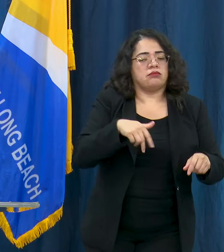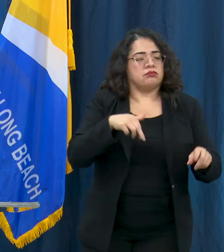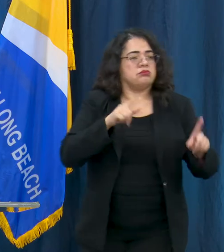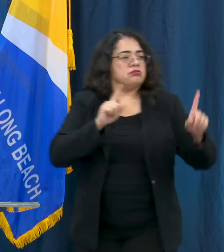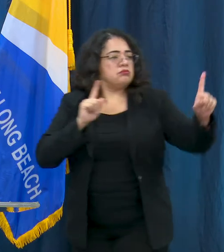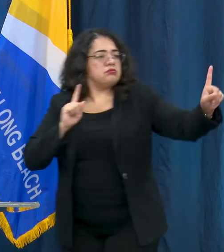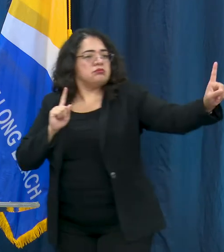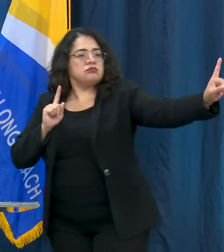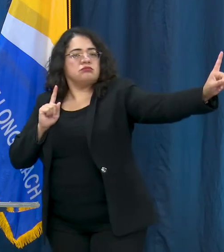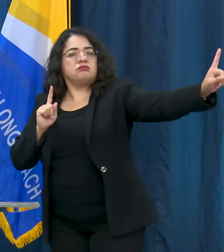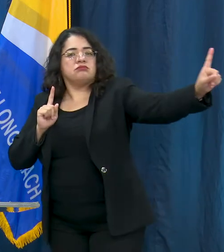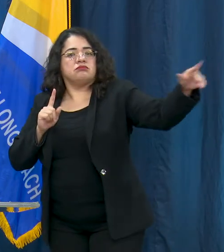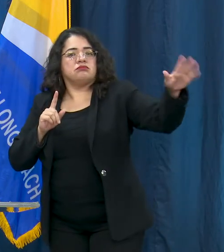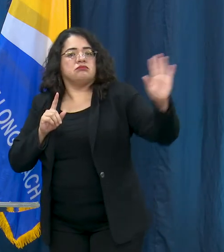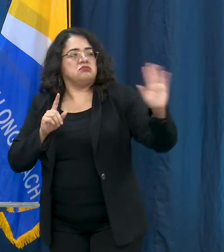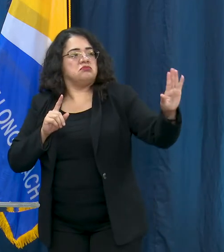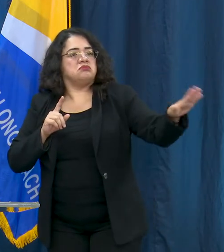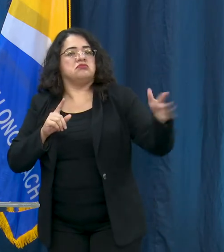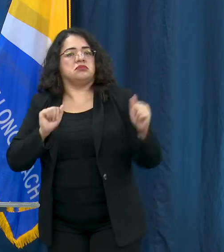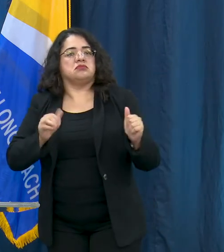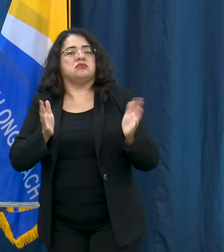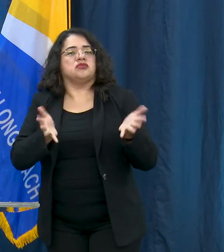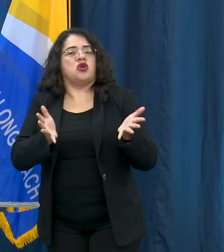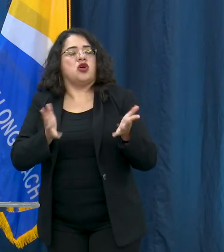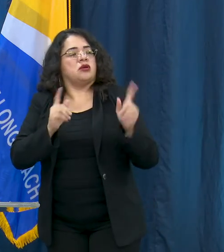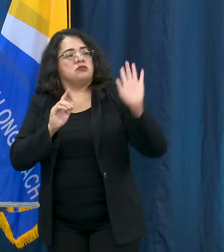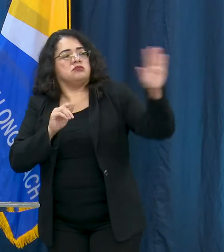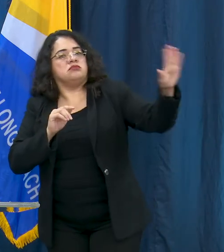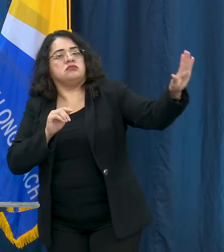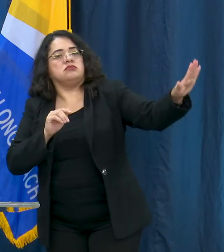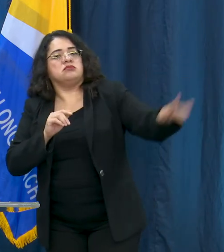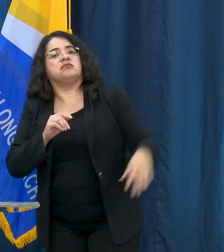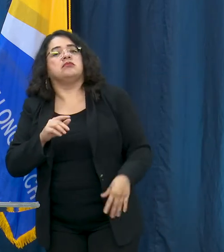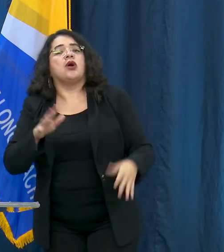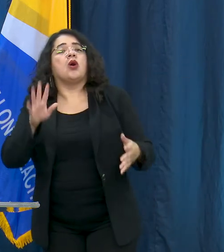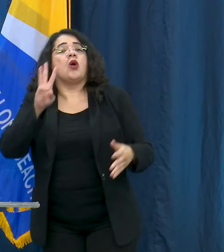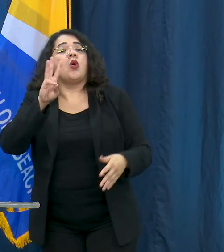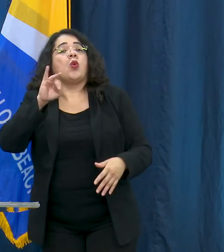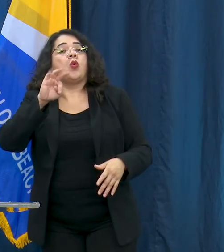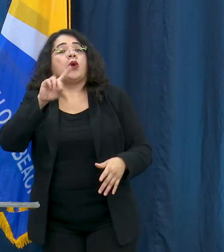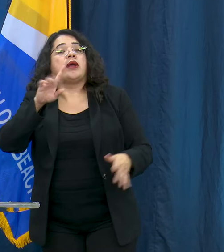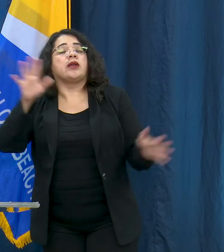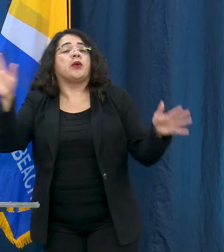yourself and another person and also the wind disperses the